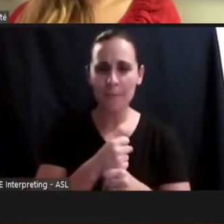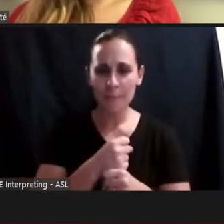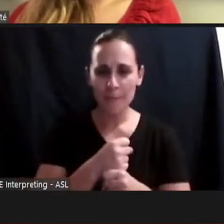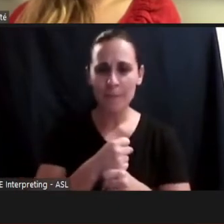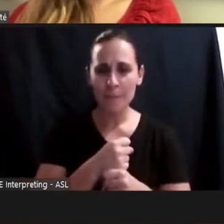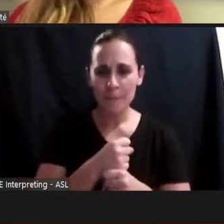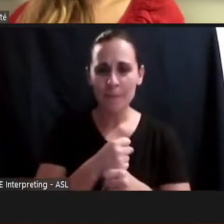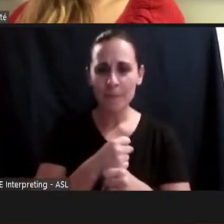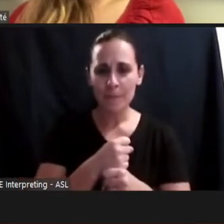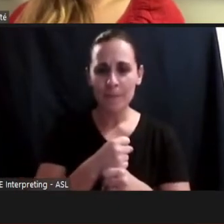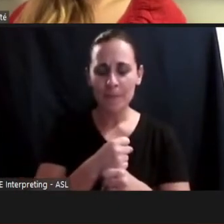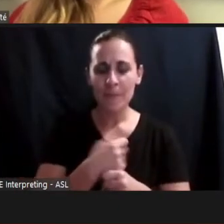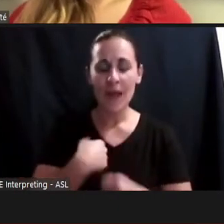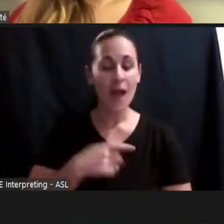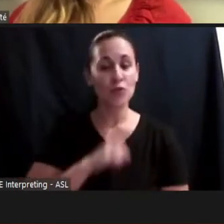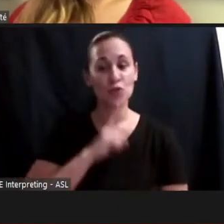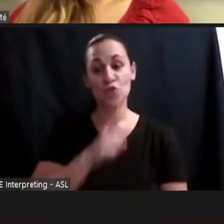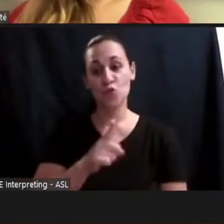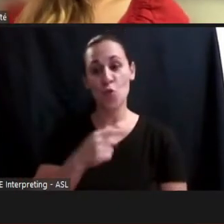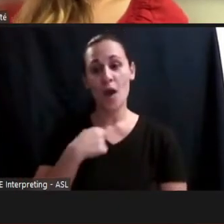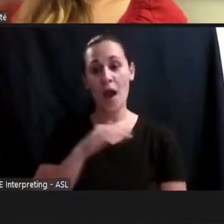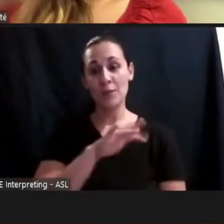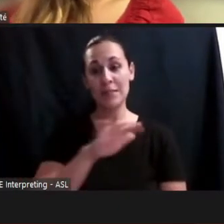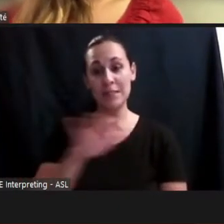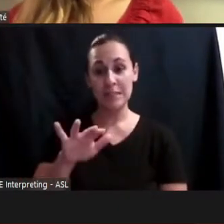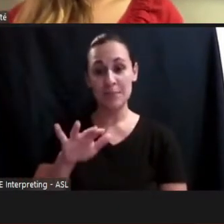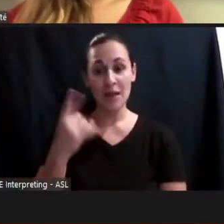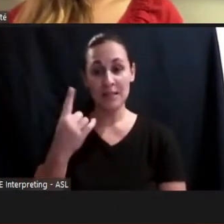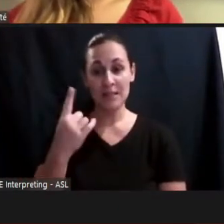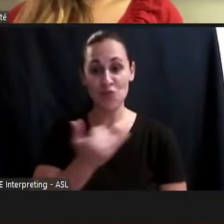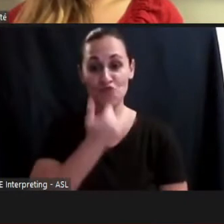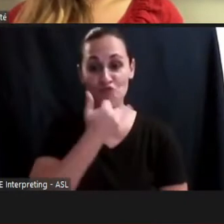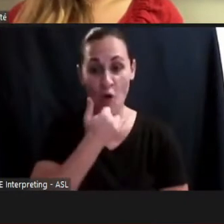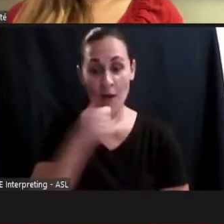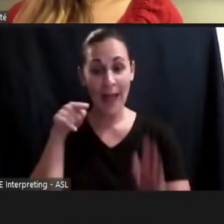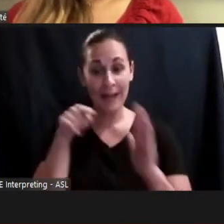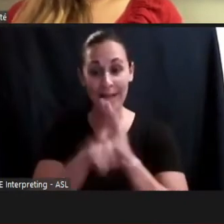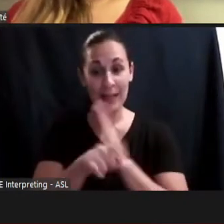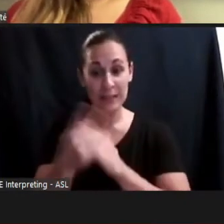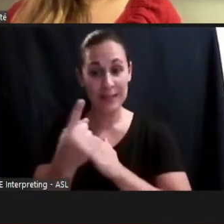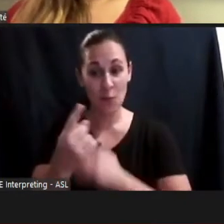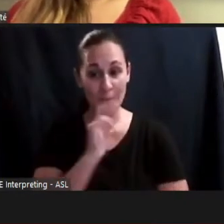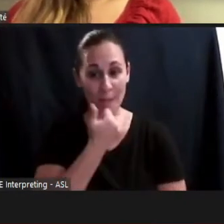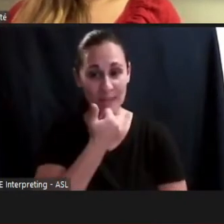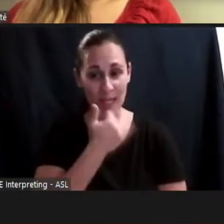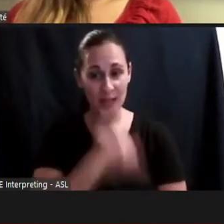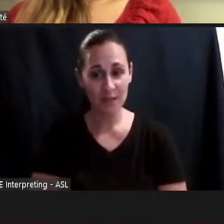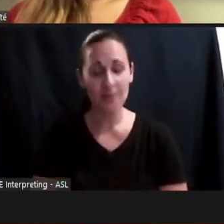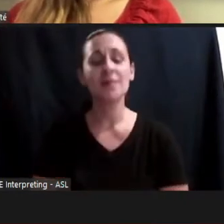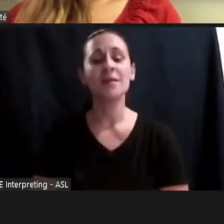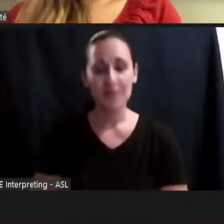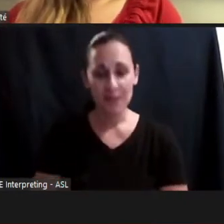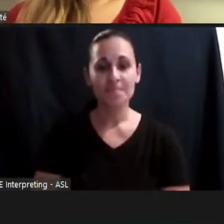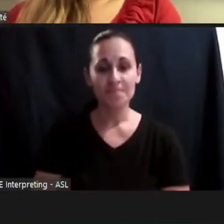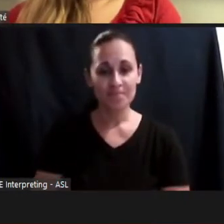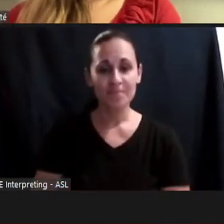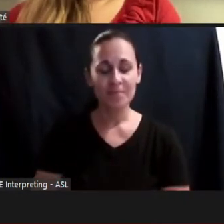sure that my misspelling was going to kill someone and I got 4 more pages about my bad